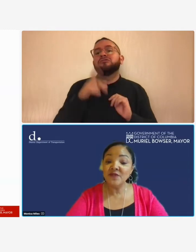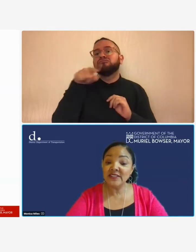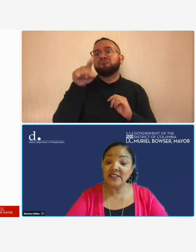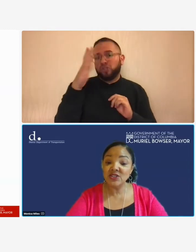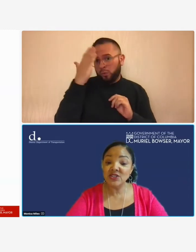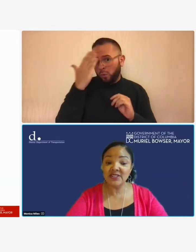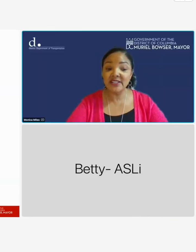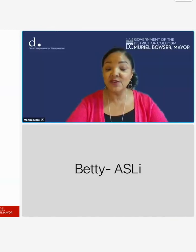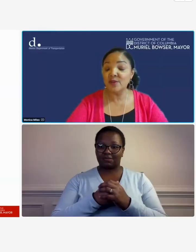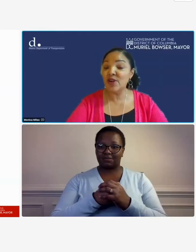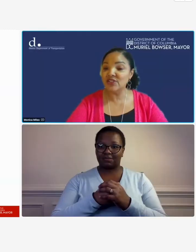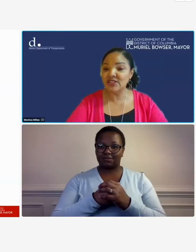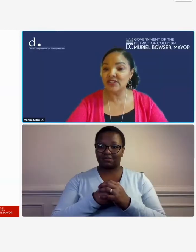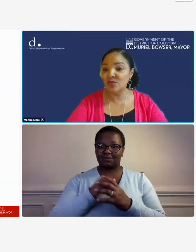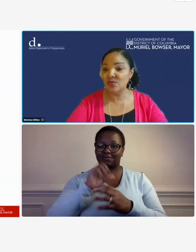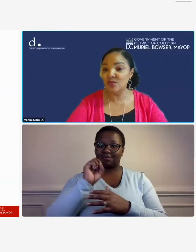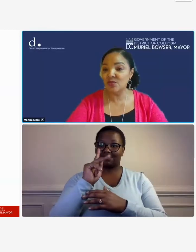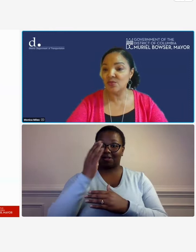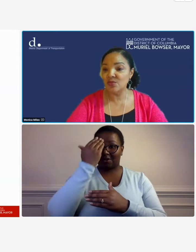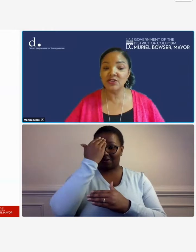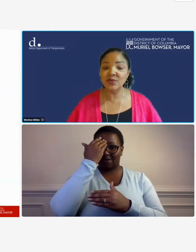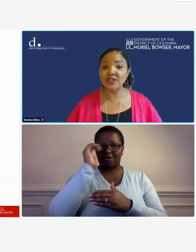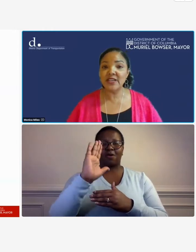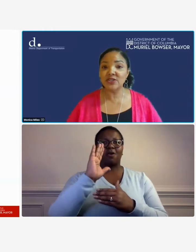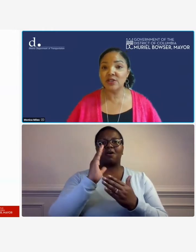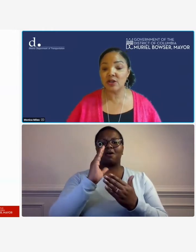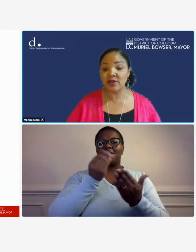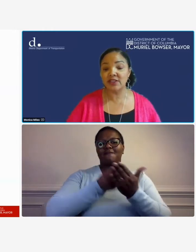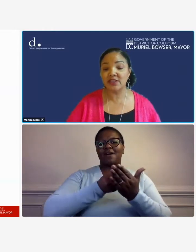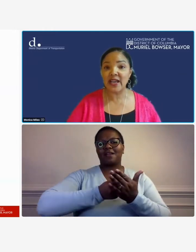funding source is for the projects that you work on so you can just put yes or no in the chat